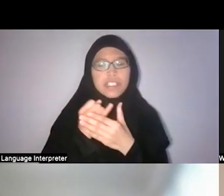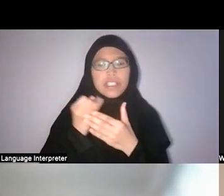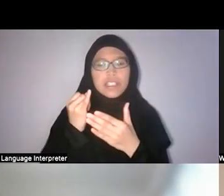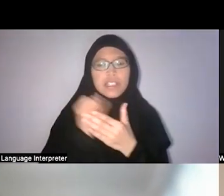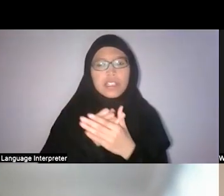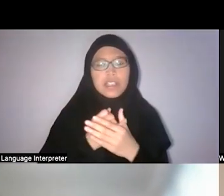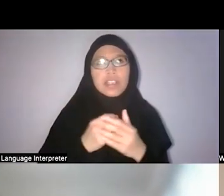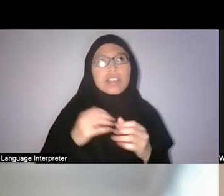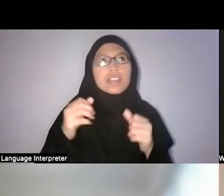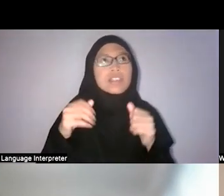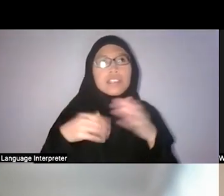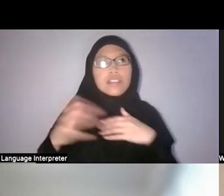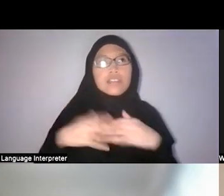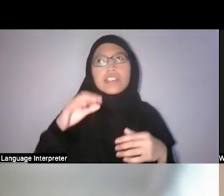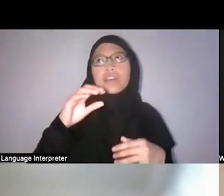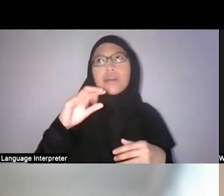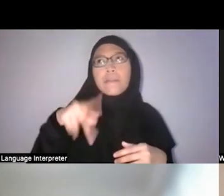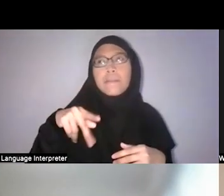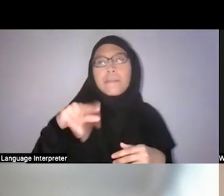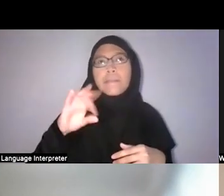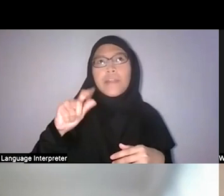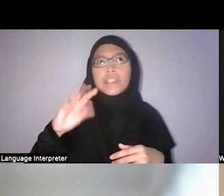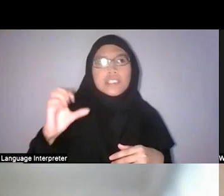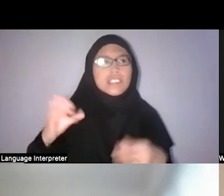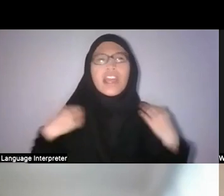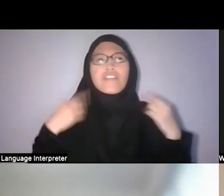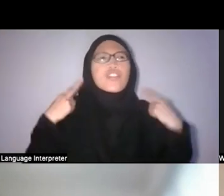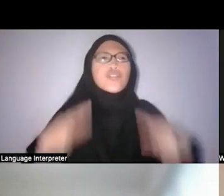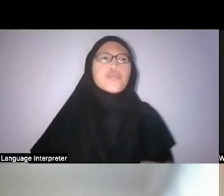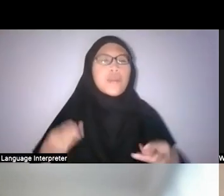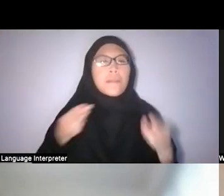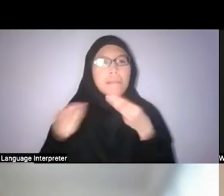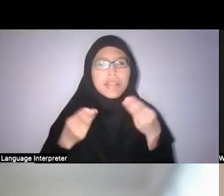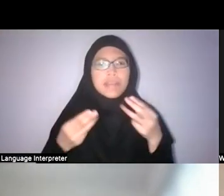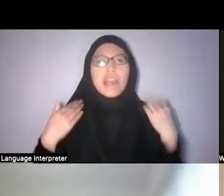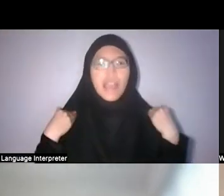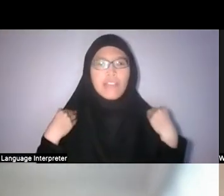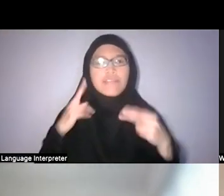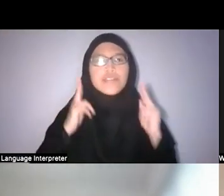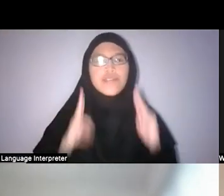management, human management and human contact. The issue really is about, on what scale?